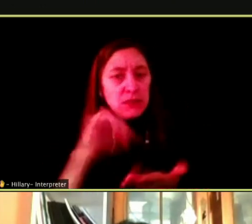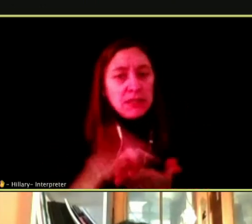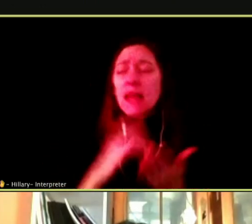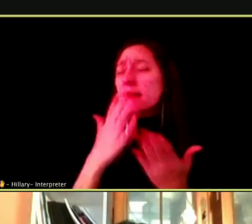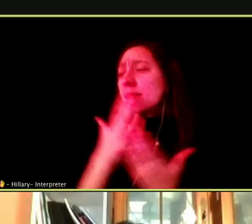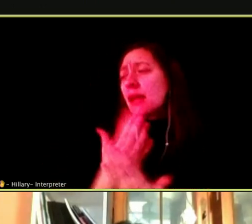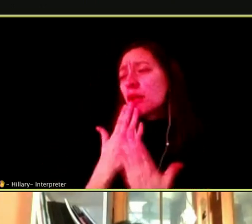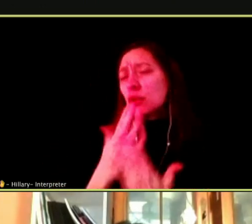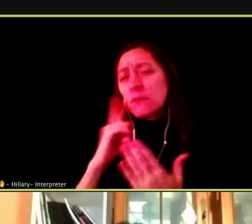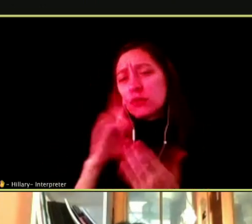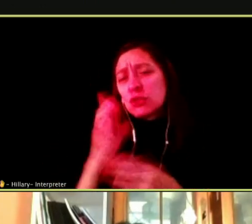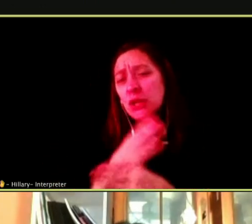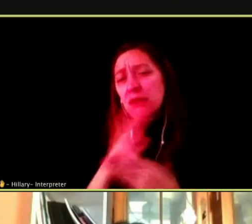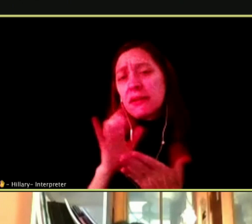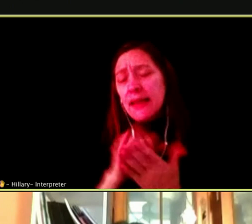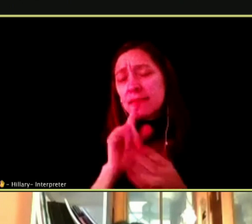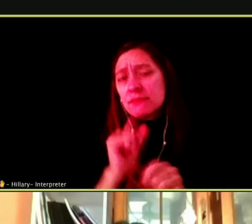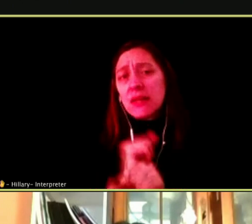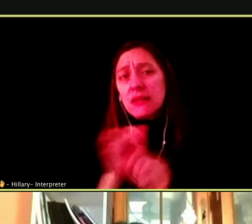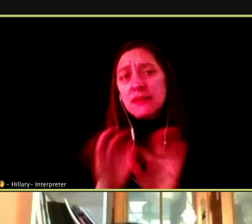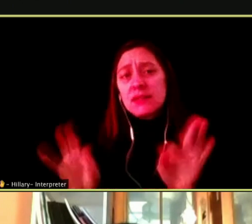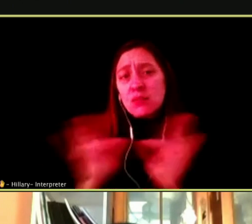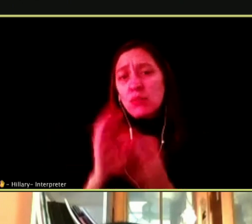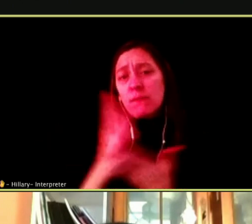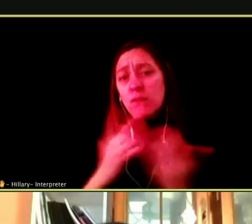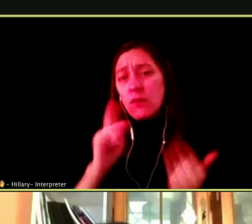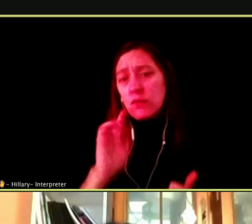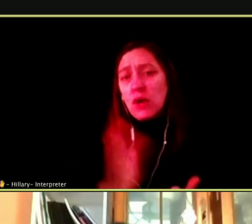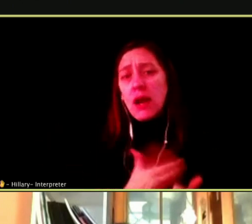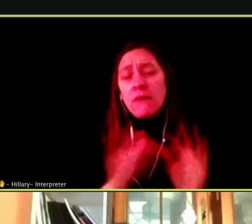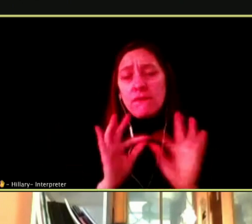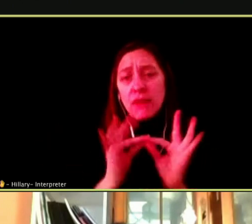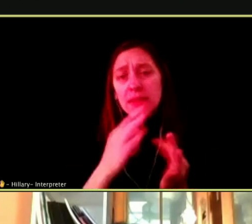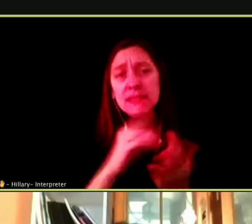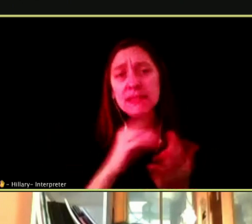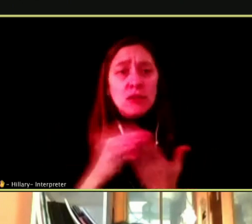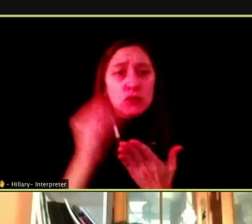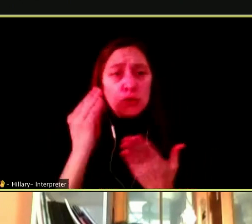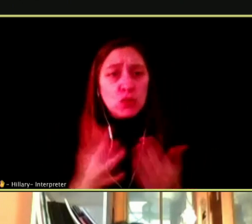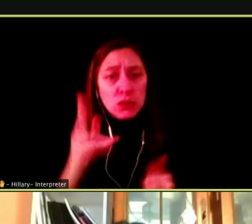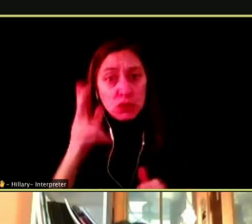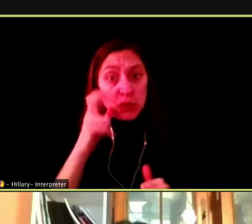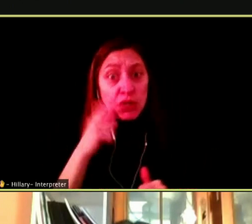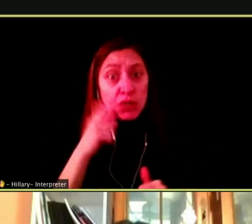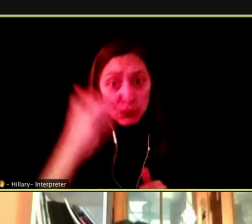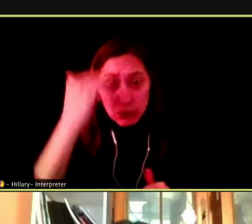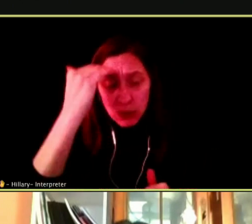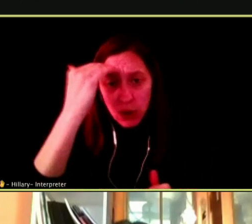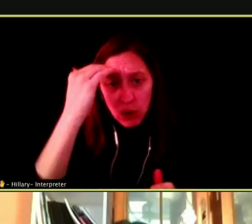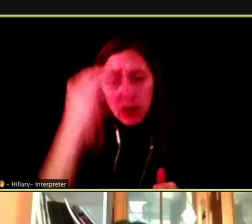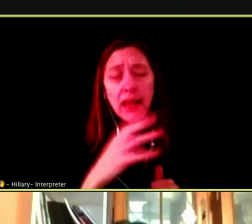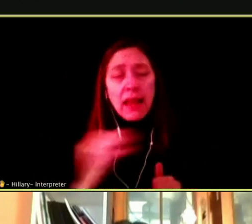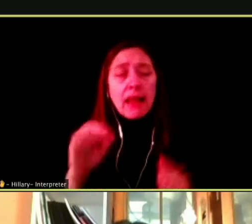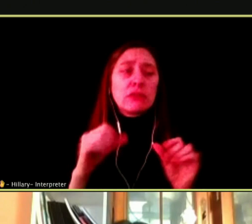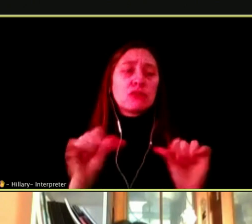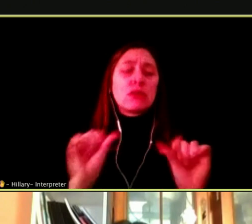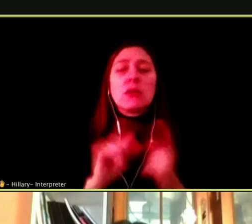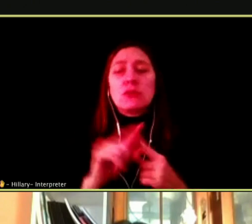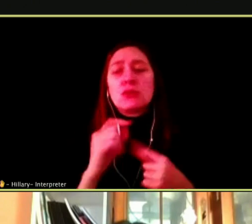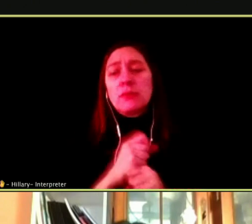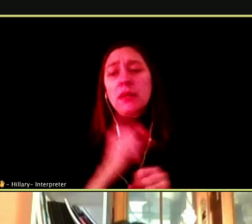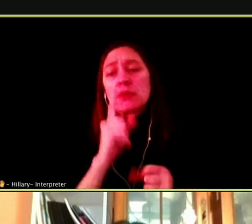THAT IS DEFINITELY AN IMPORTANT PART FOR OUR FAMILIES AND STUDENTS TO HEAR.